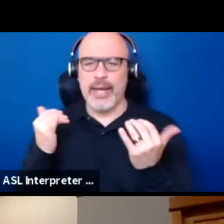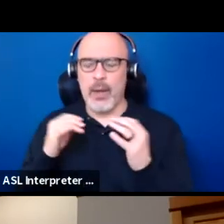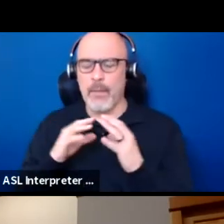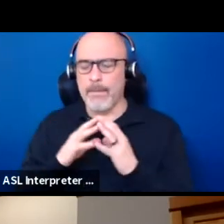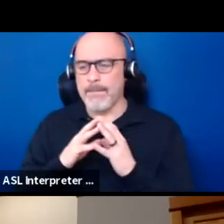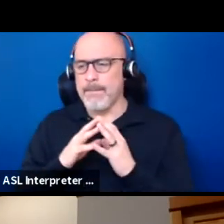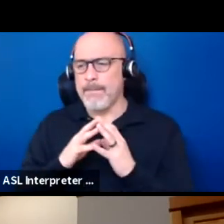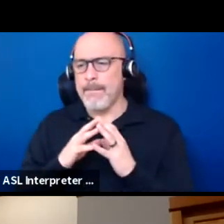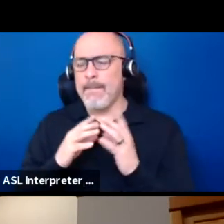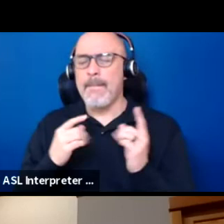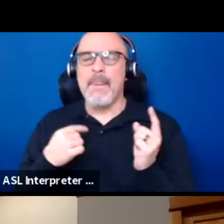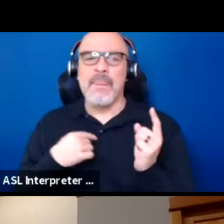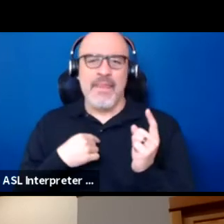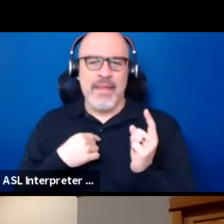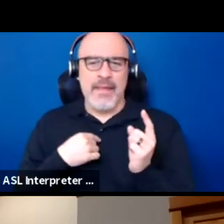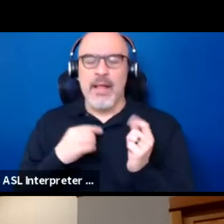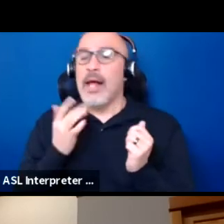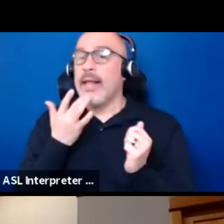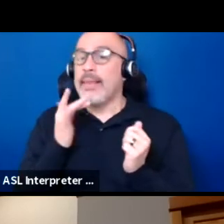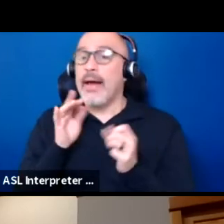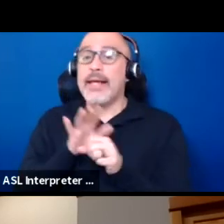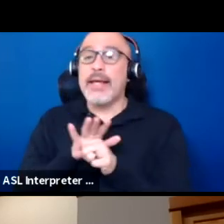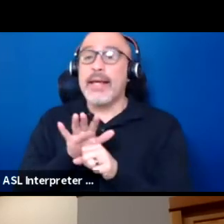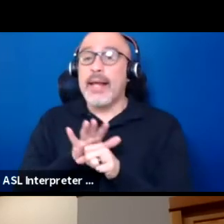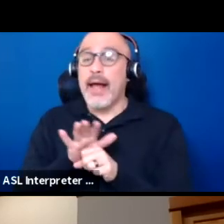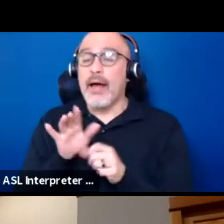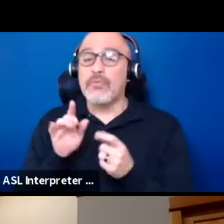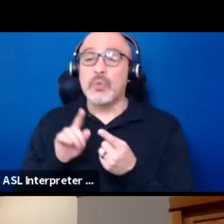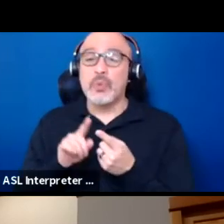I was fortunate enough to be able to be taught